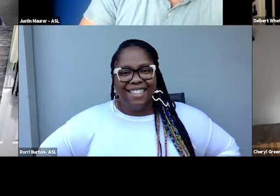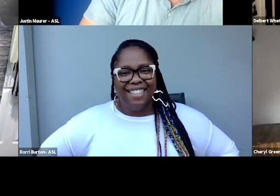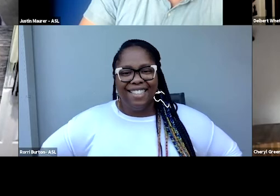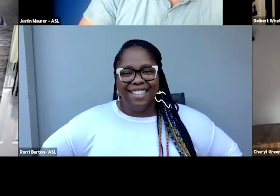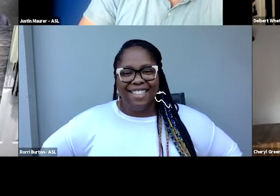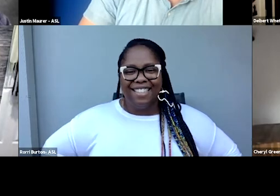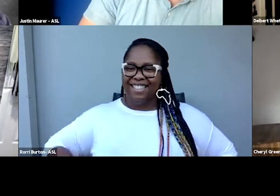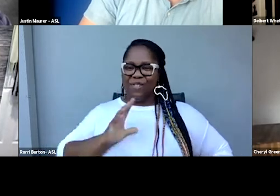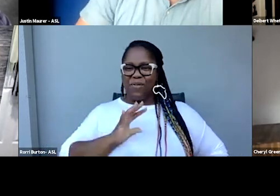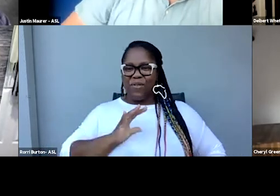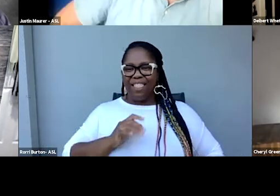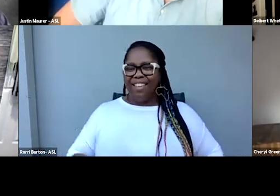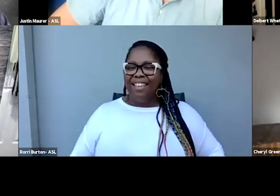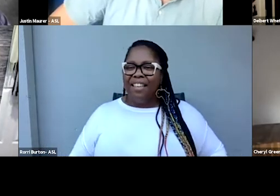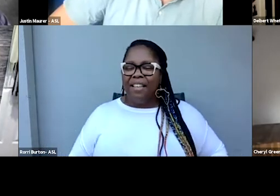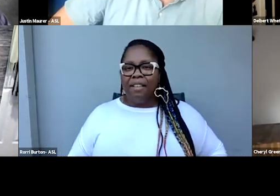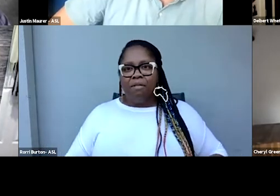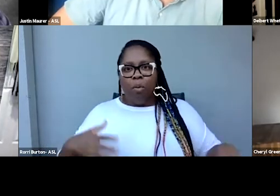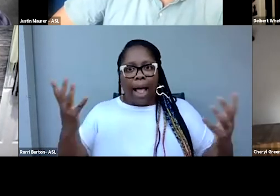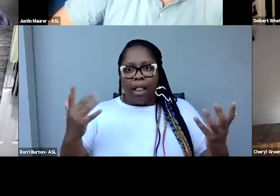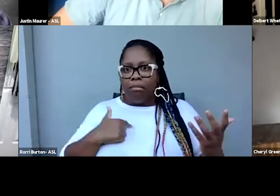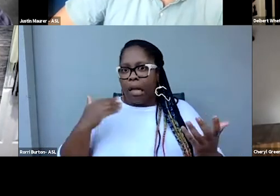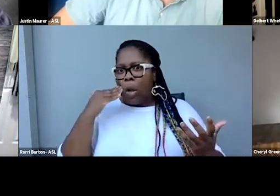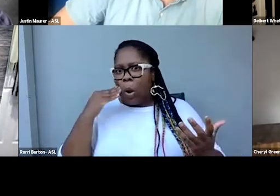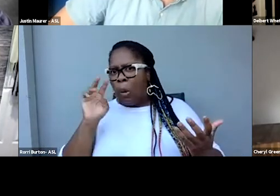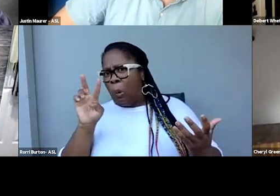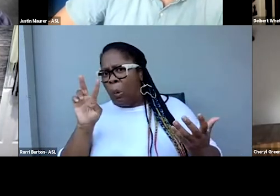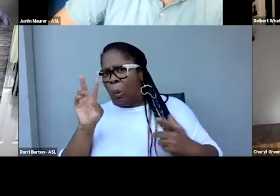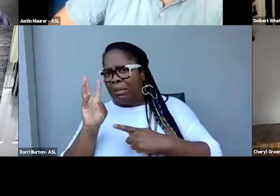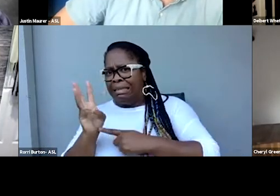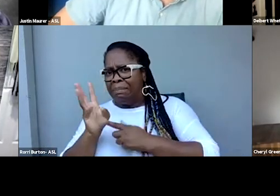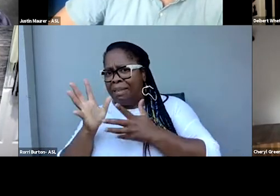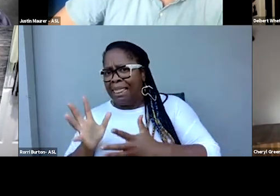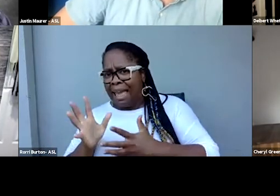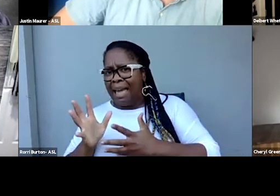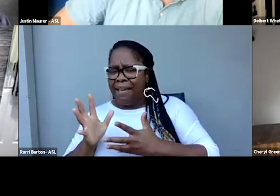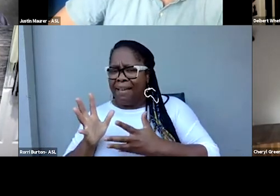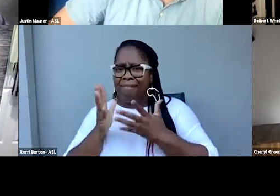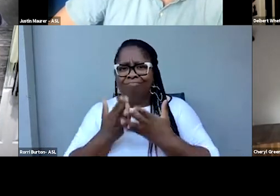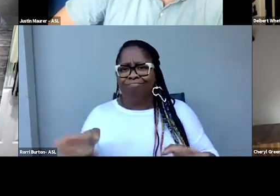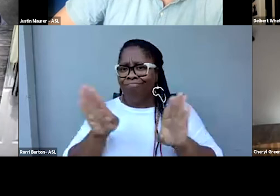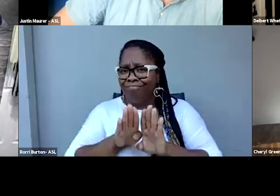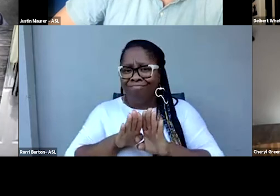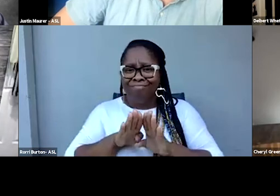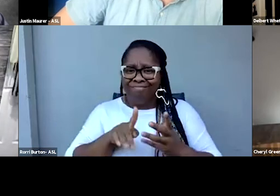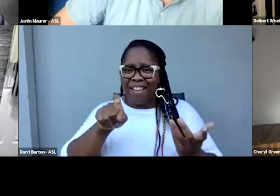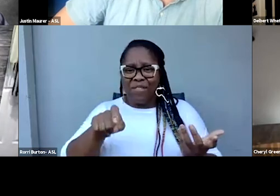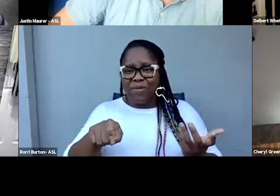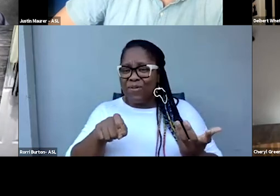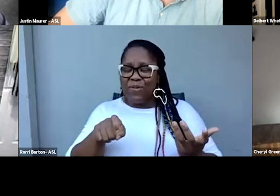So cool. Well, I know that we are just six minutes away from the end of this seminar.